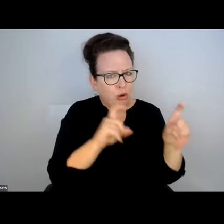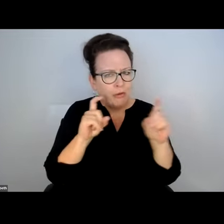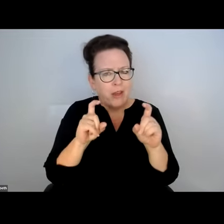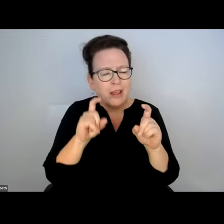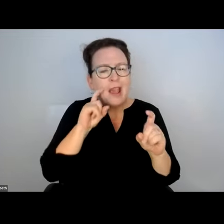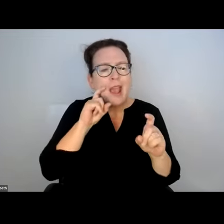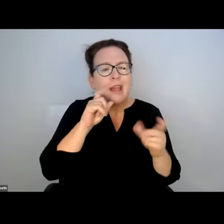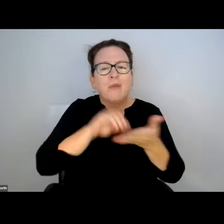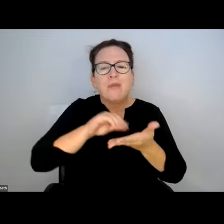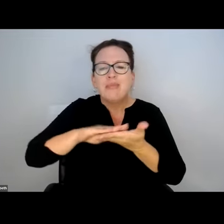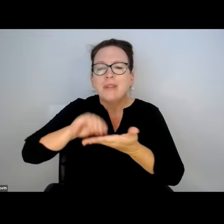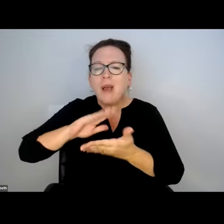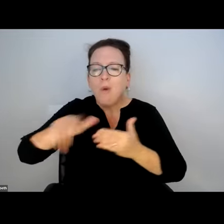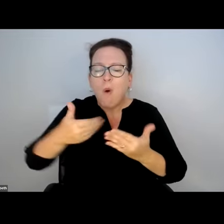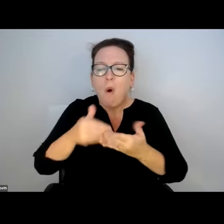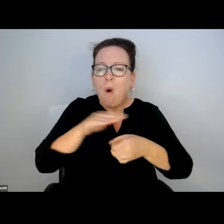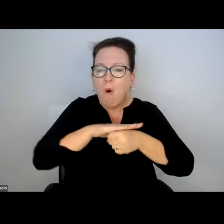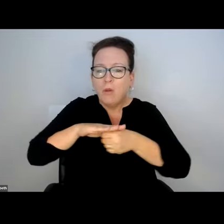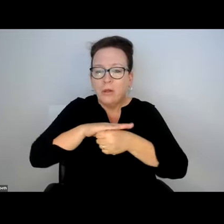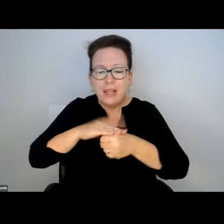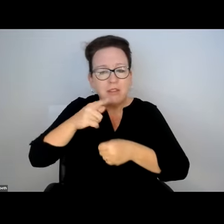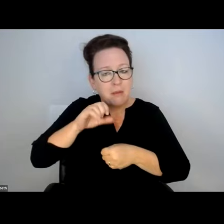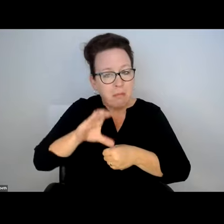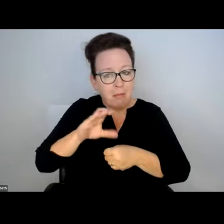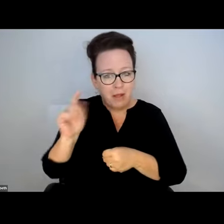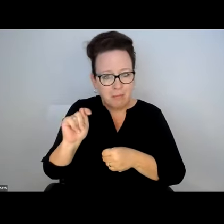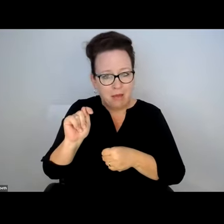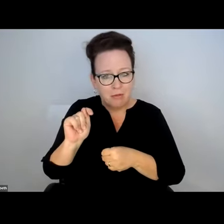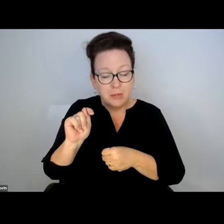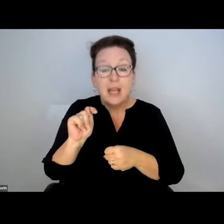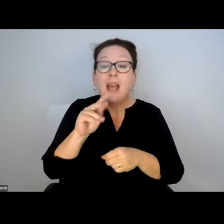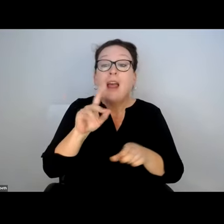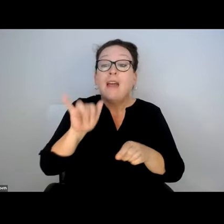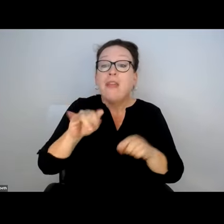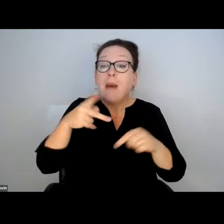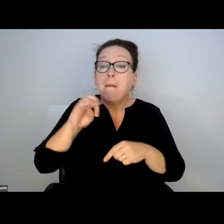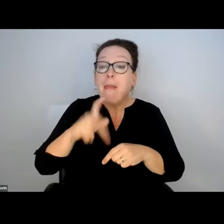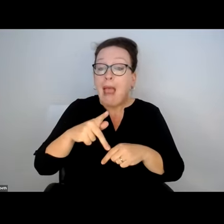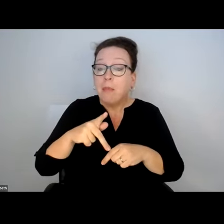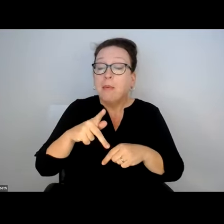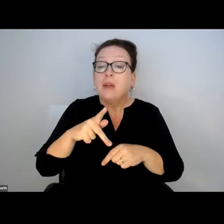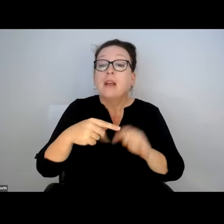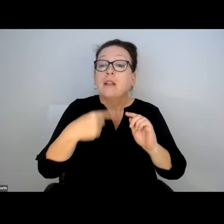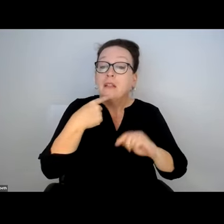WE DID A SURVEY A NUMBER OF YEARS AGO WITH THE -- NOTING LOCATIONS OF PUBLIC BATHROOMS,